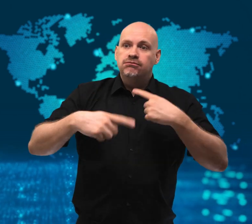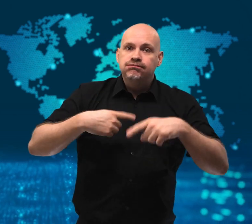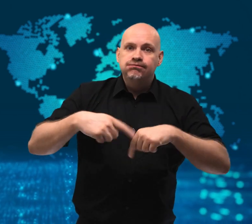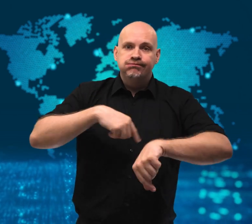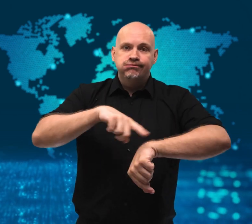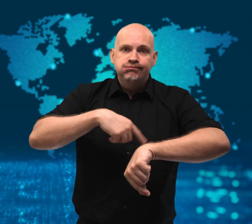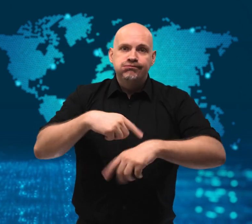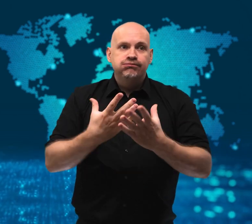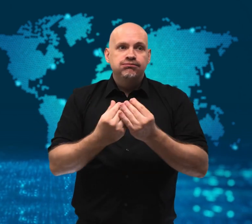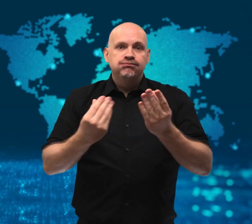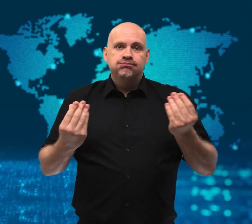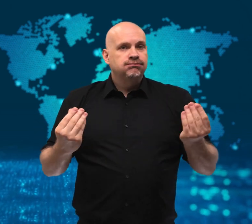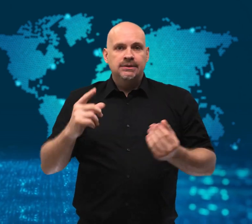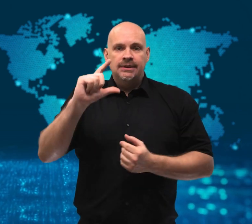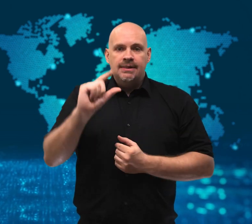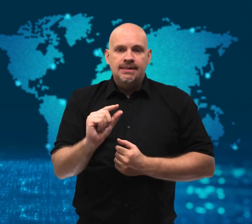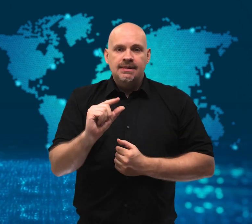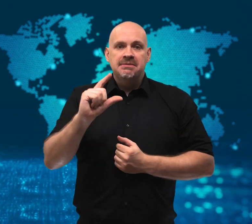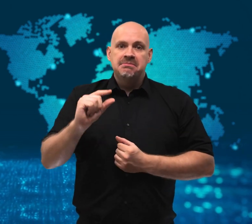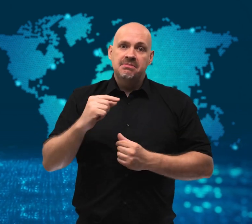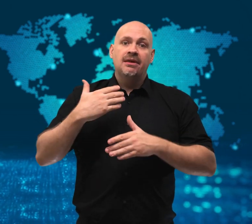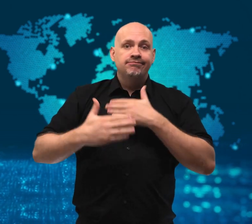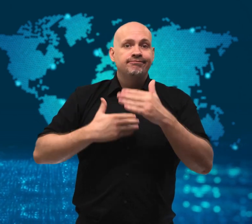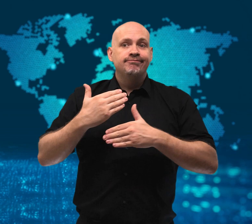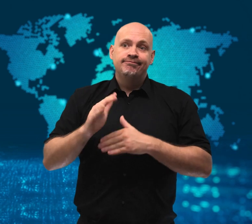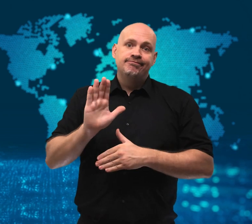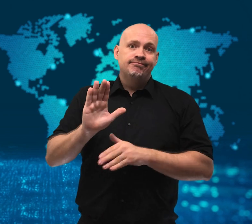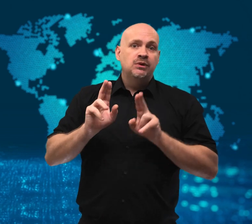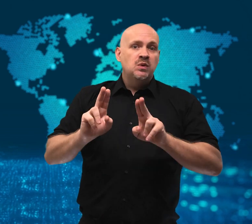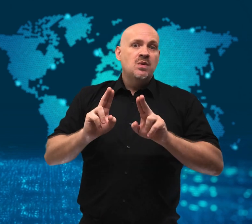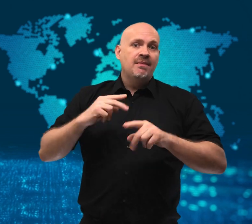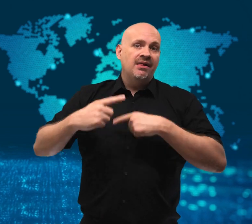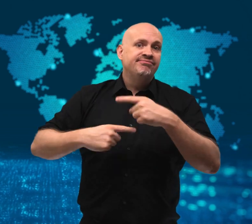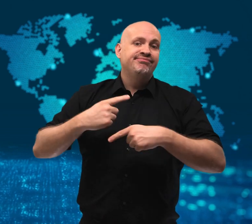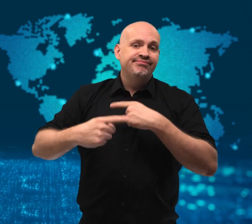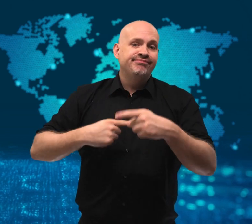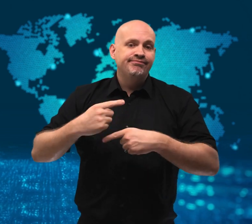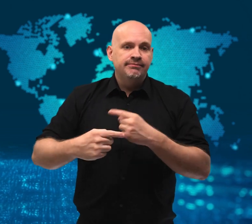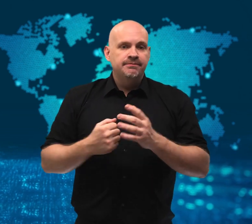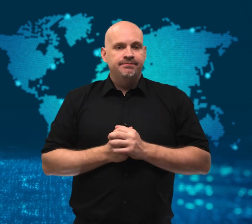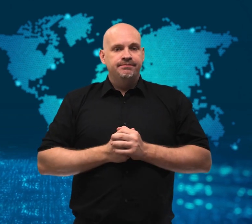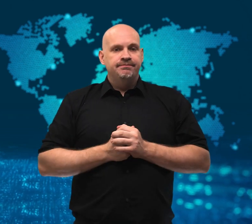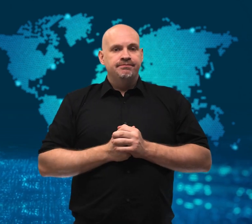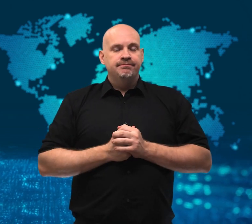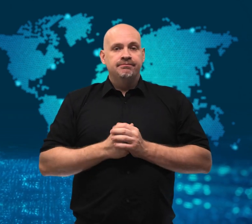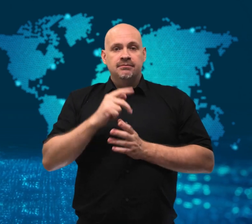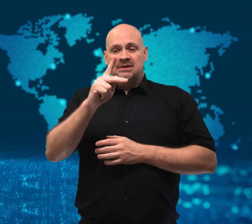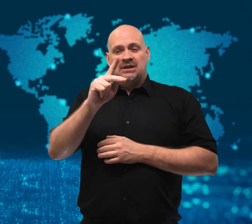and three hours of water heating during winter.